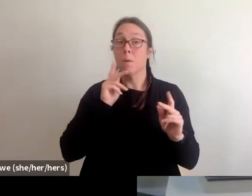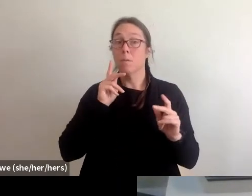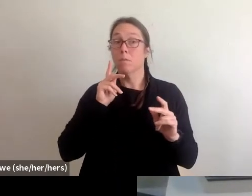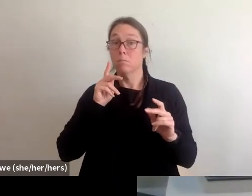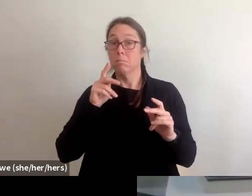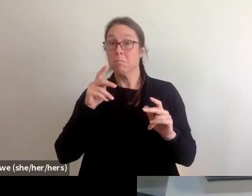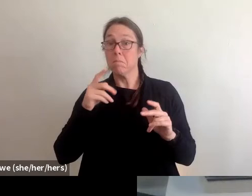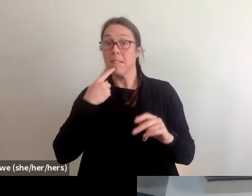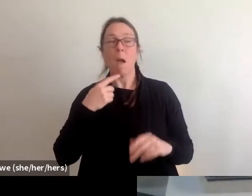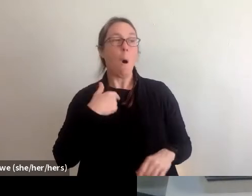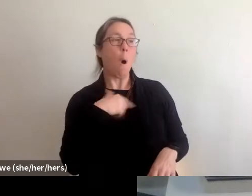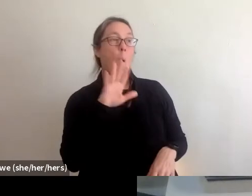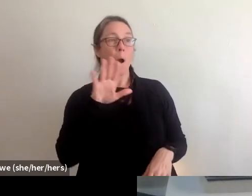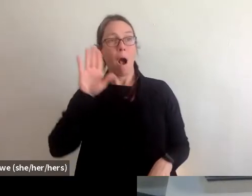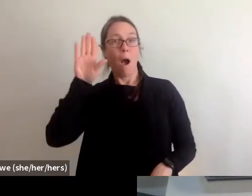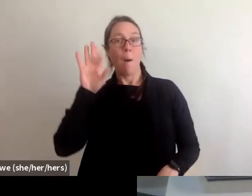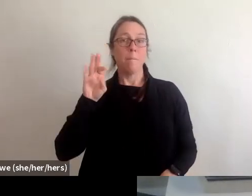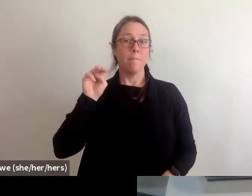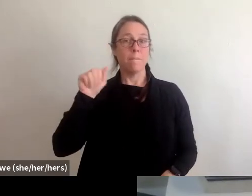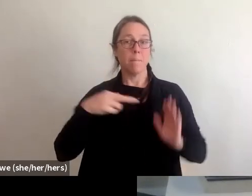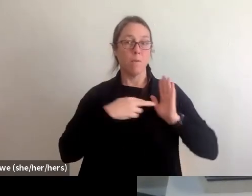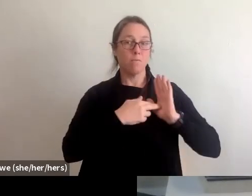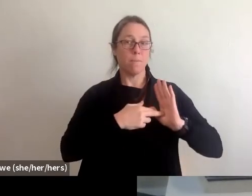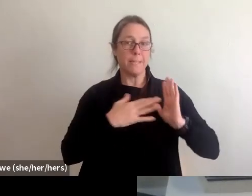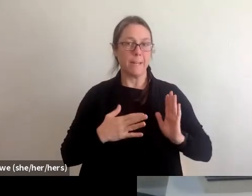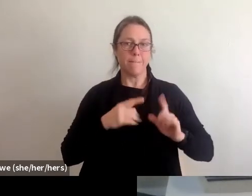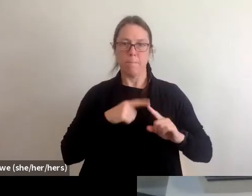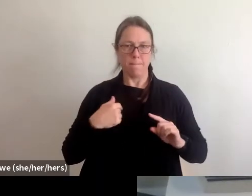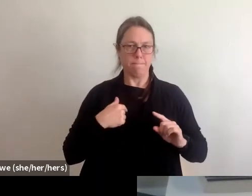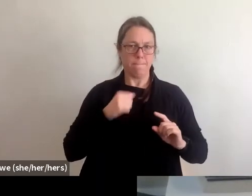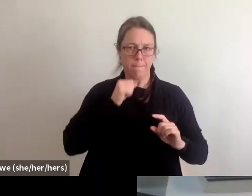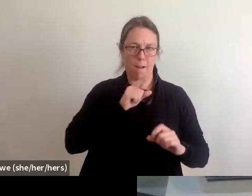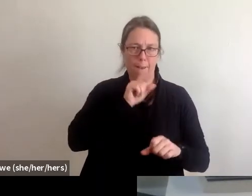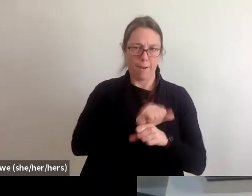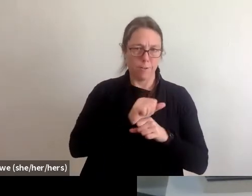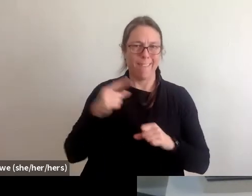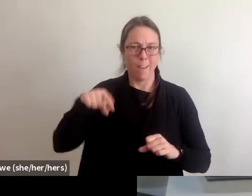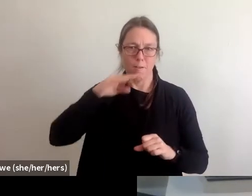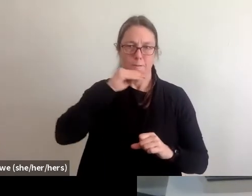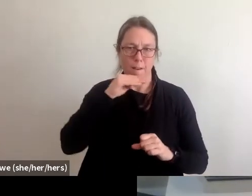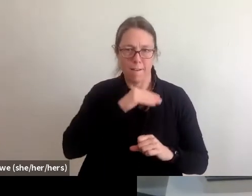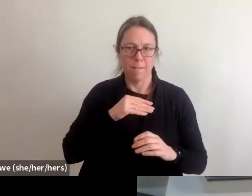So make sure that you do, if somebody comes up to you and claims to be FEMA, make sure that they have an ID badge,